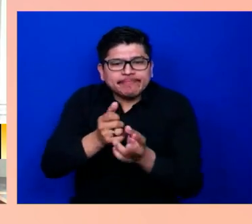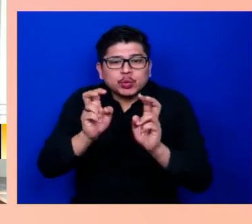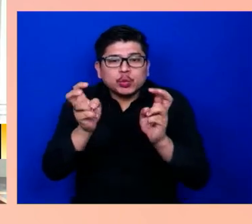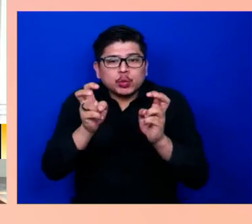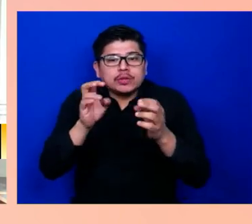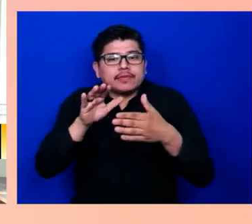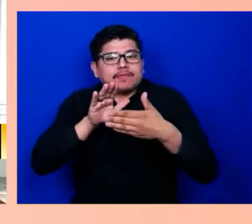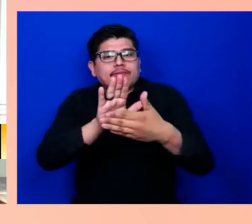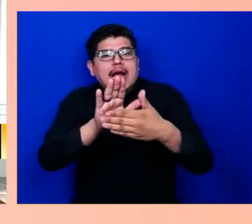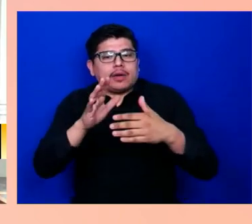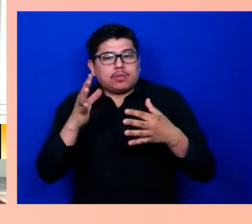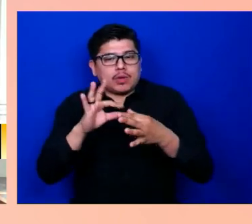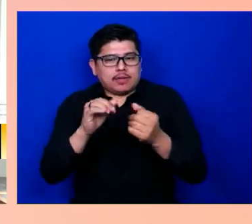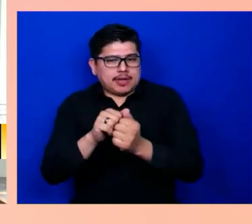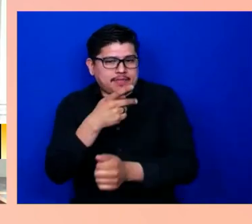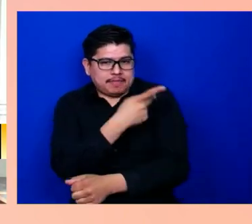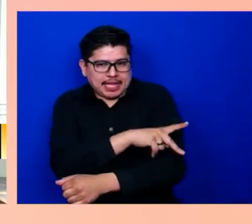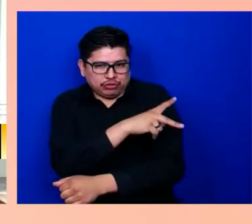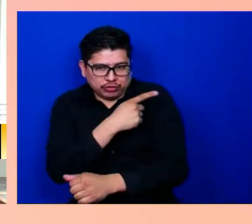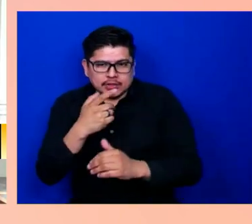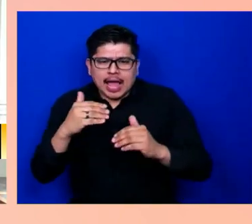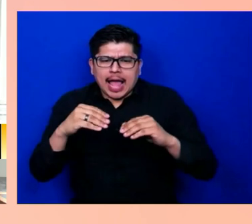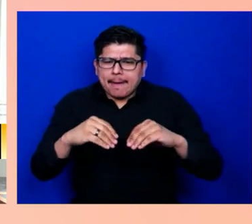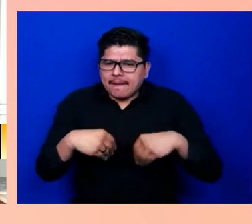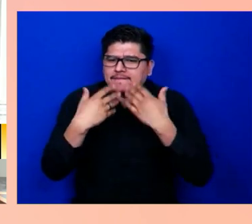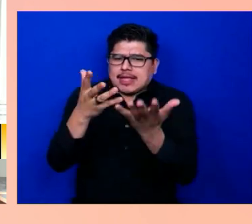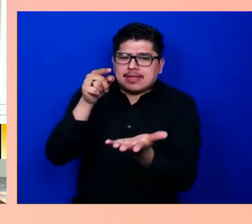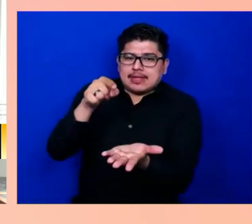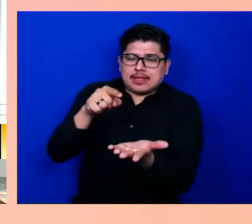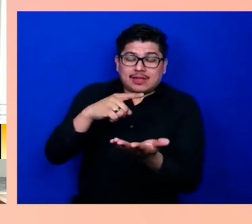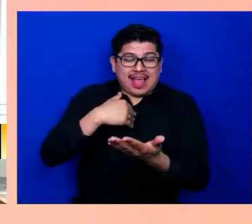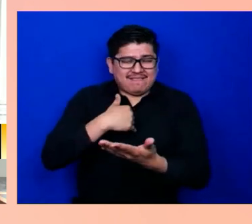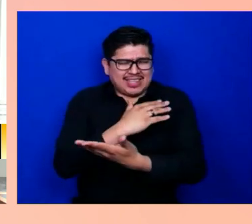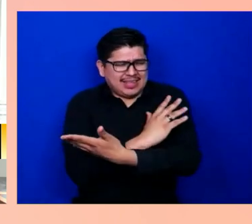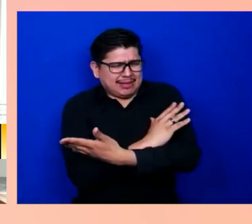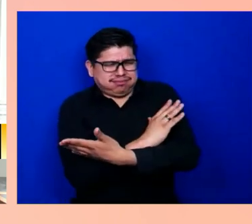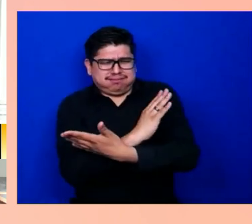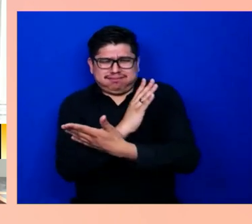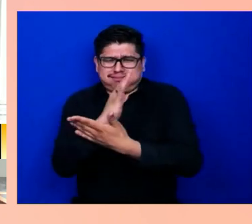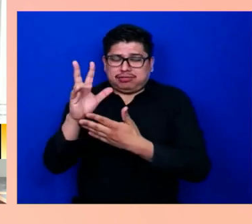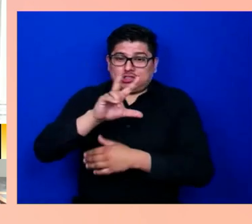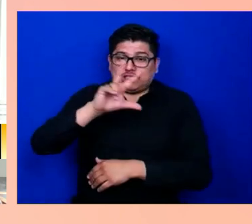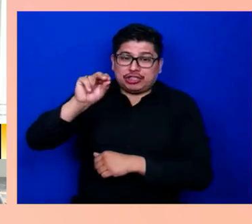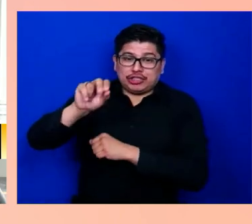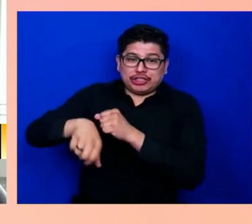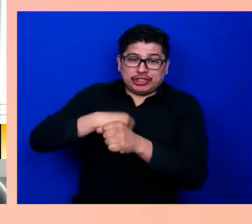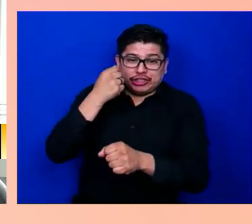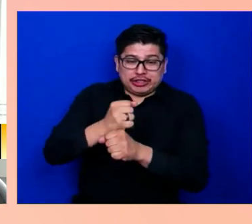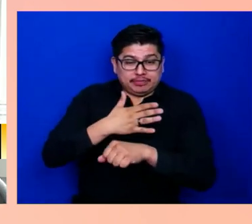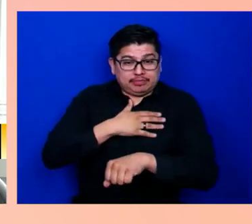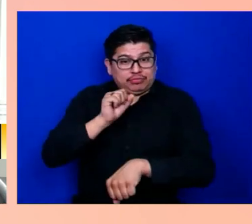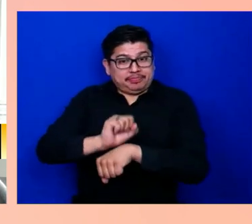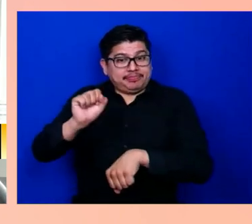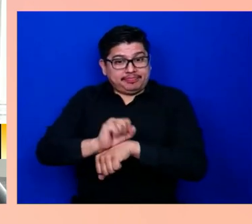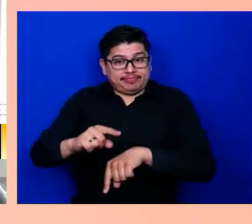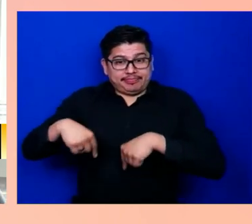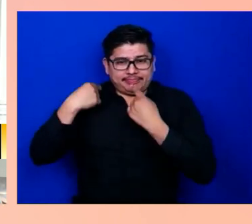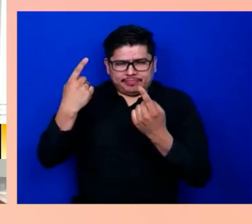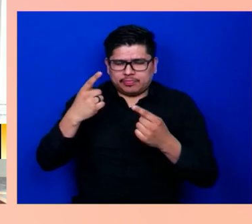This is across 30 years of my career. The question is, am I optimistic?